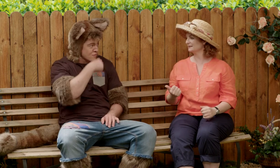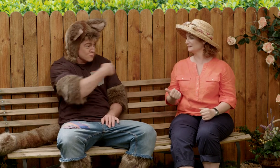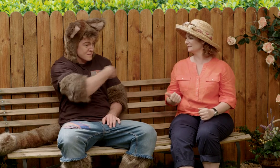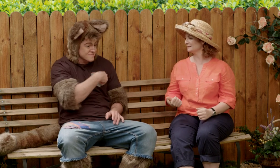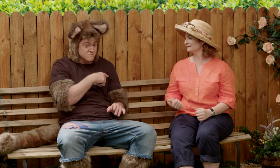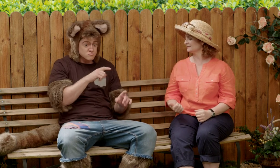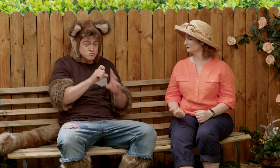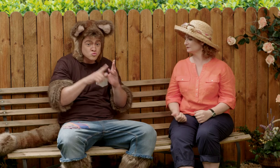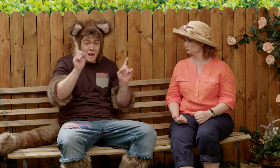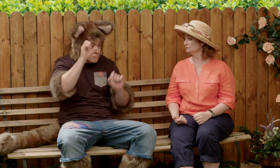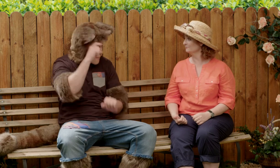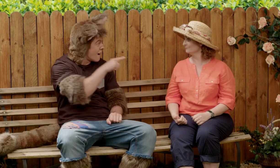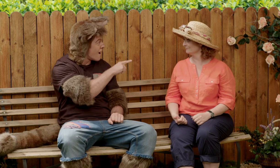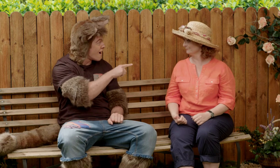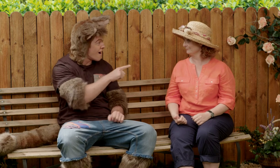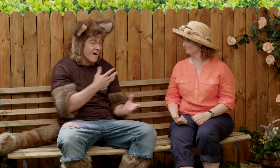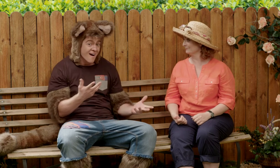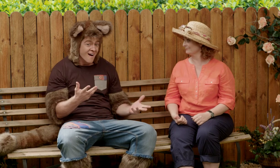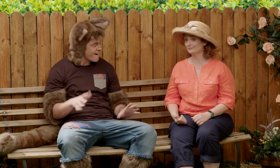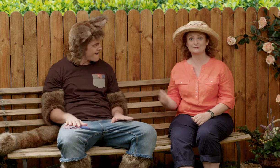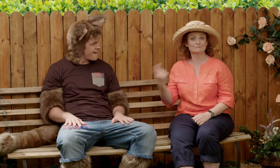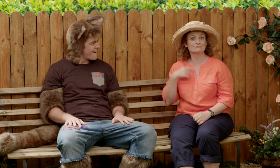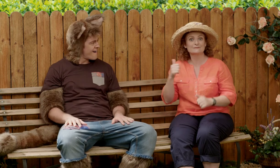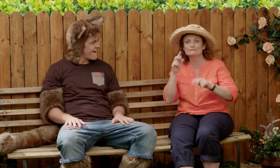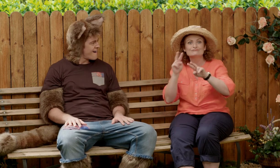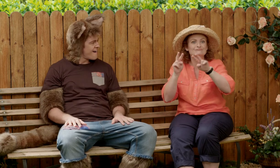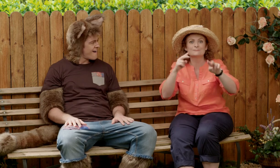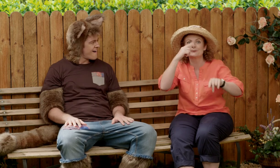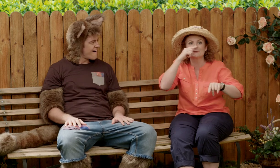Sally, do you remember what we did today? Yes, yes I do Possum.